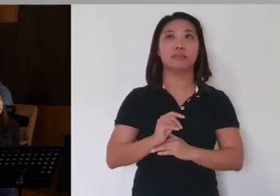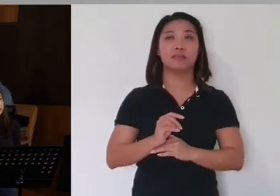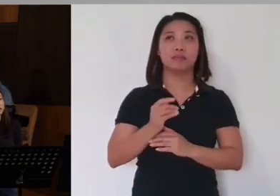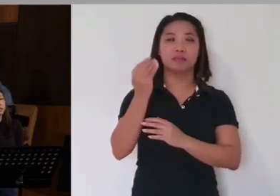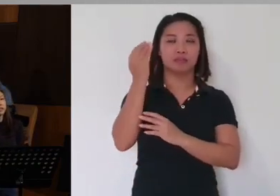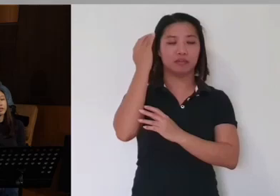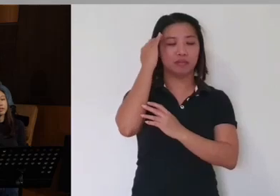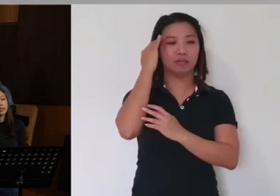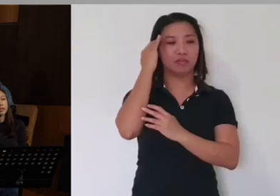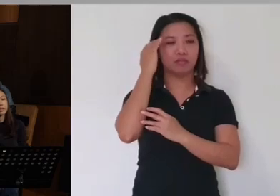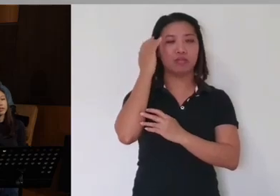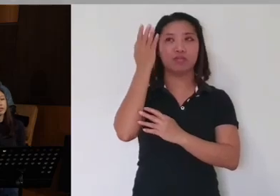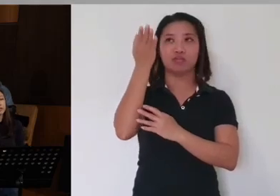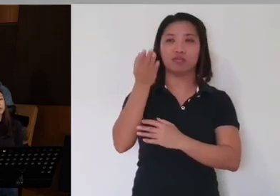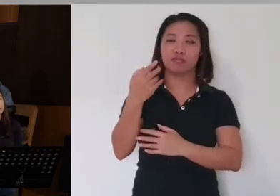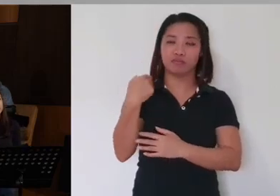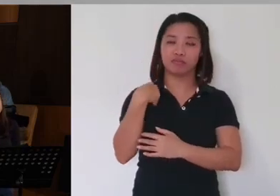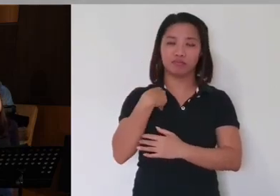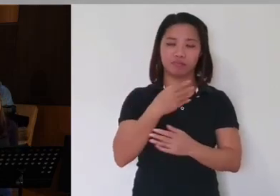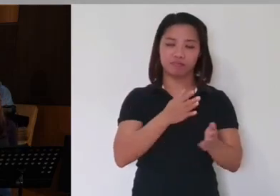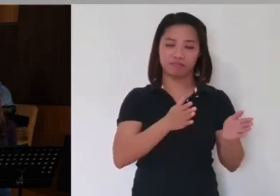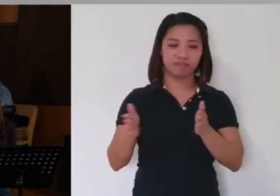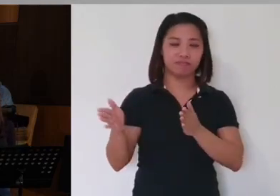We know that You have a plan to prosper us